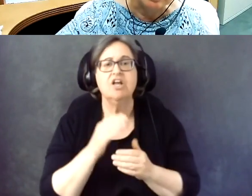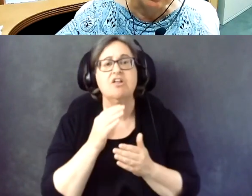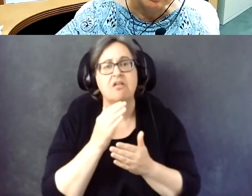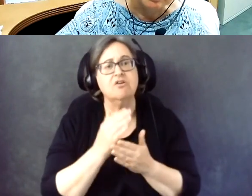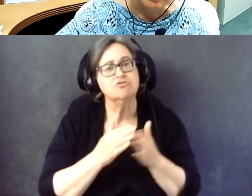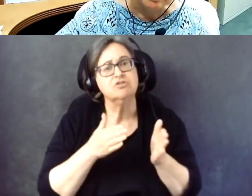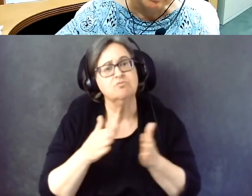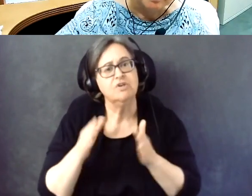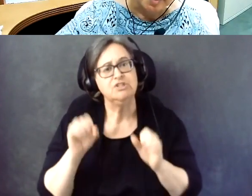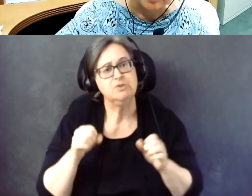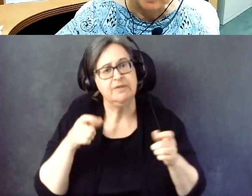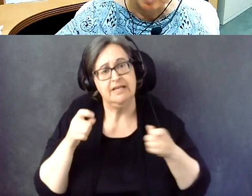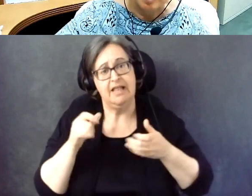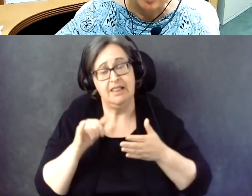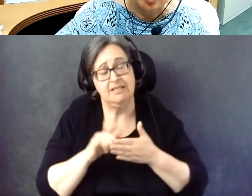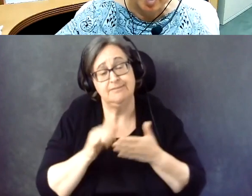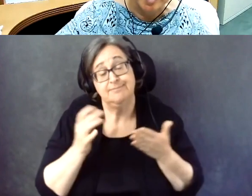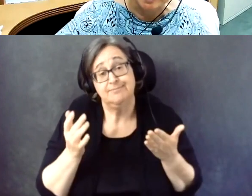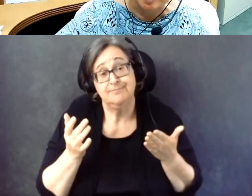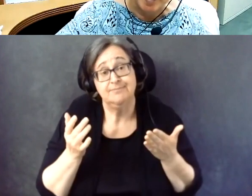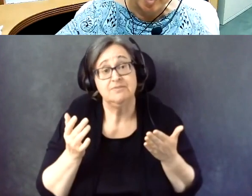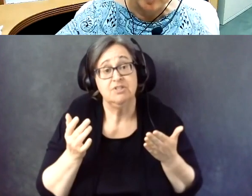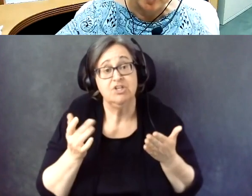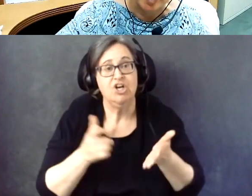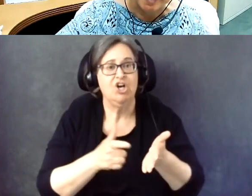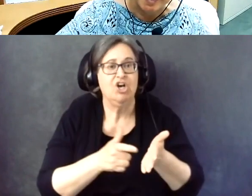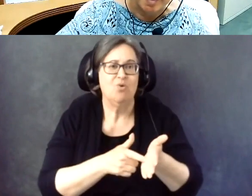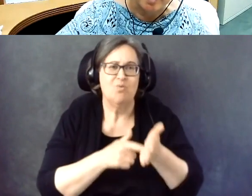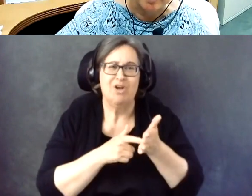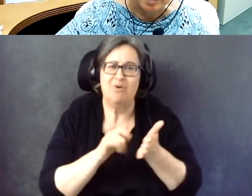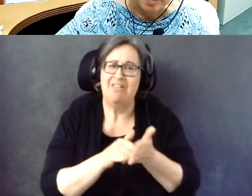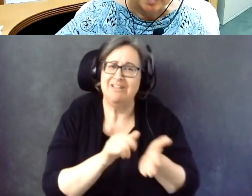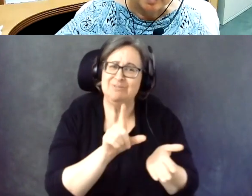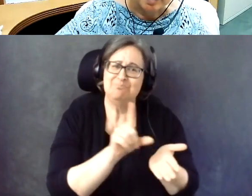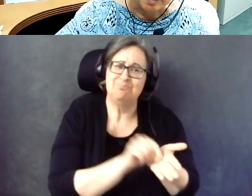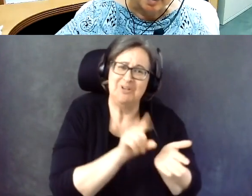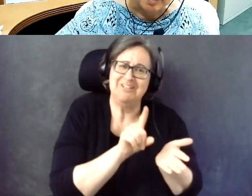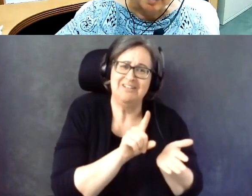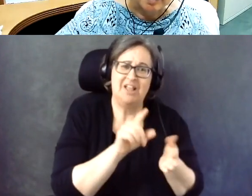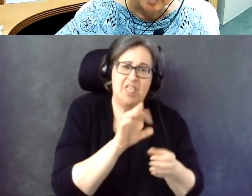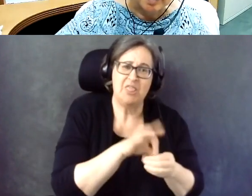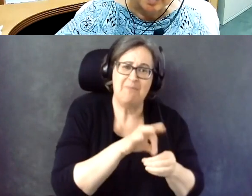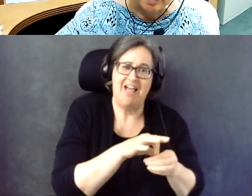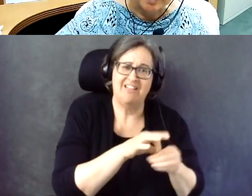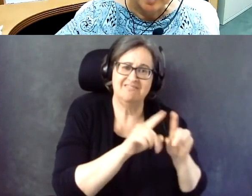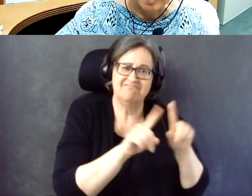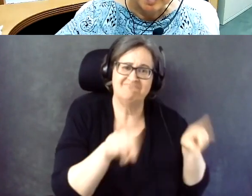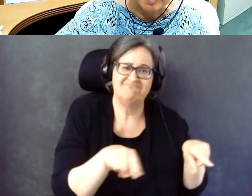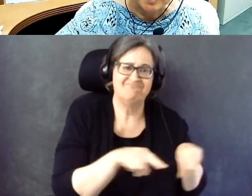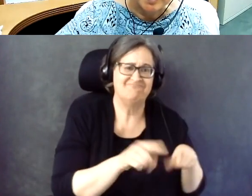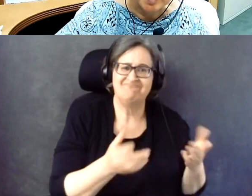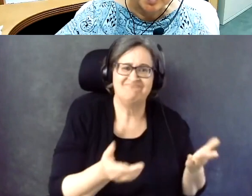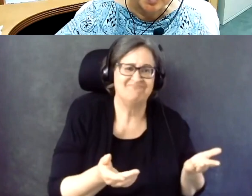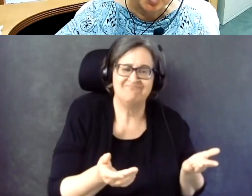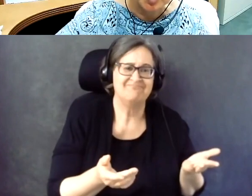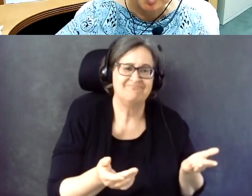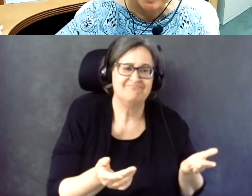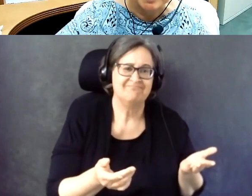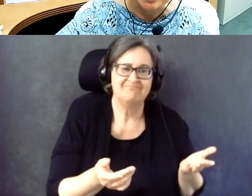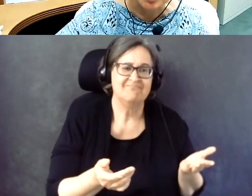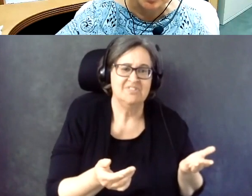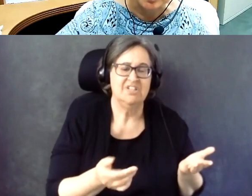But, you know, requiring that the ballot be printed out, you know, it's just a lot easier,